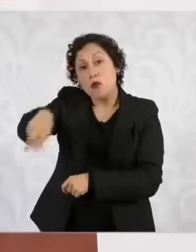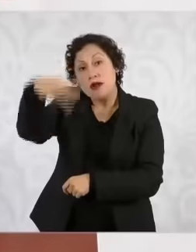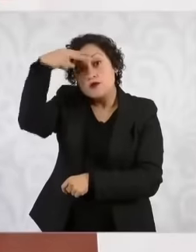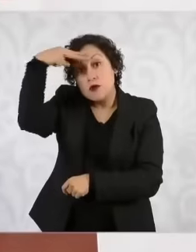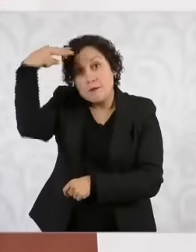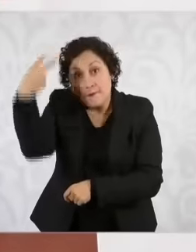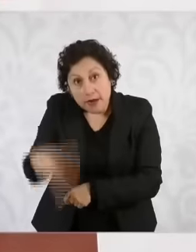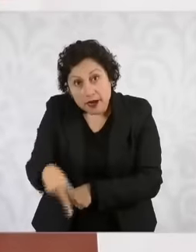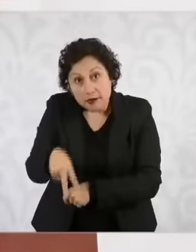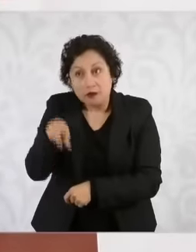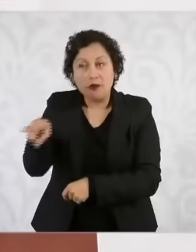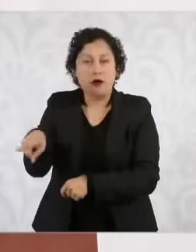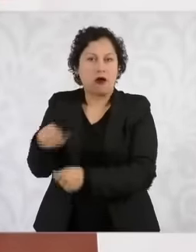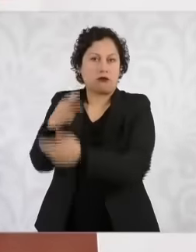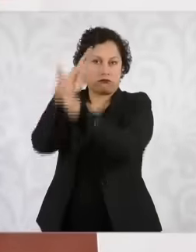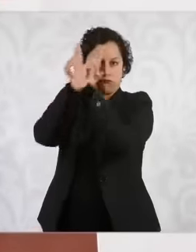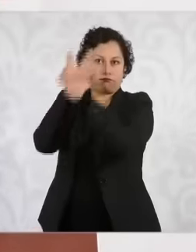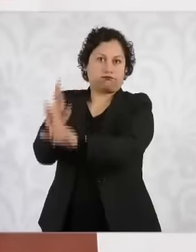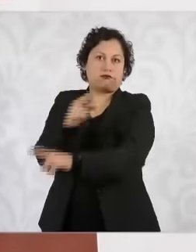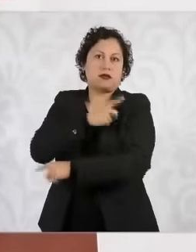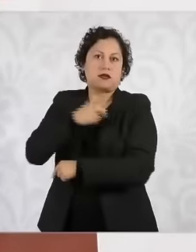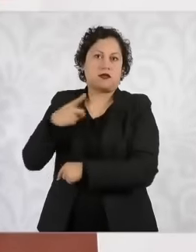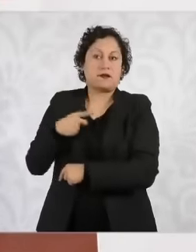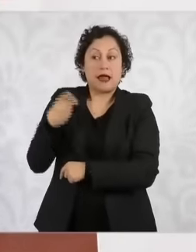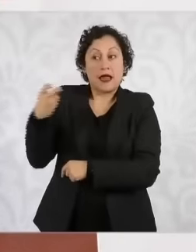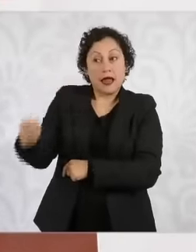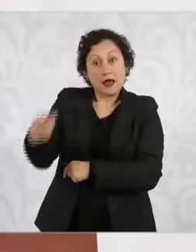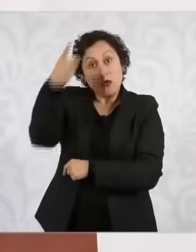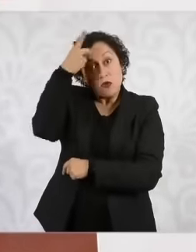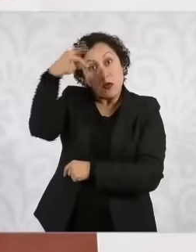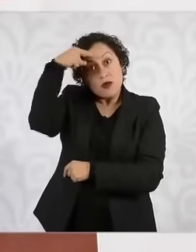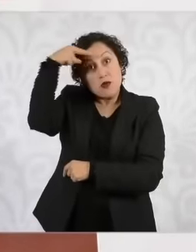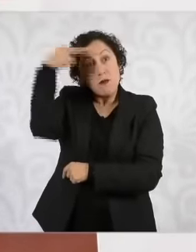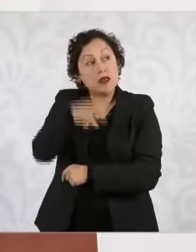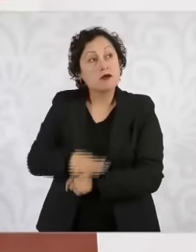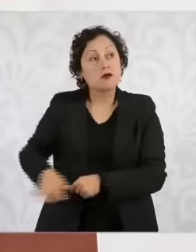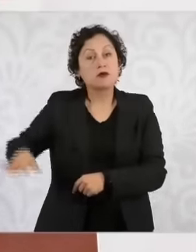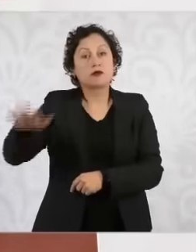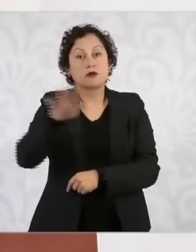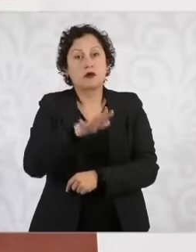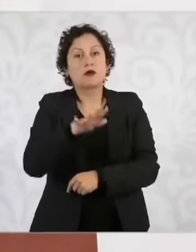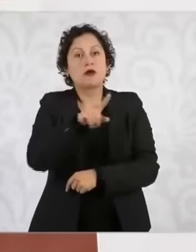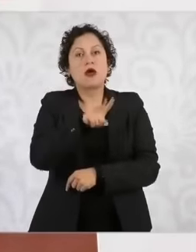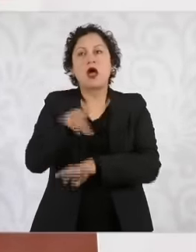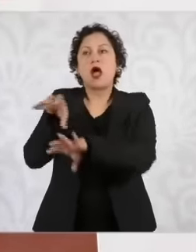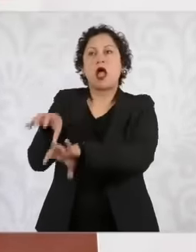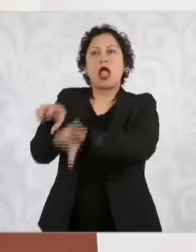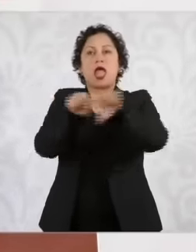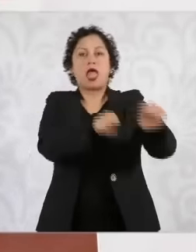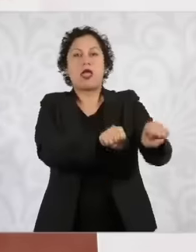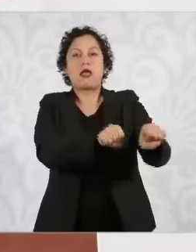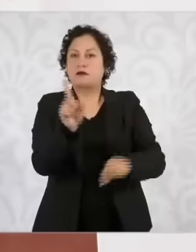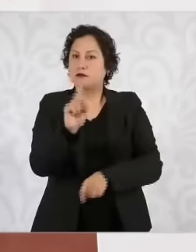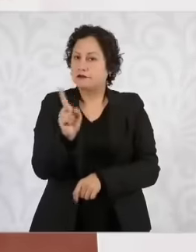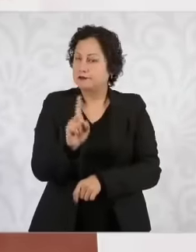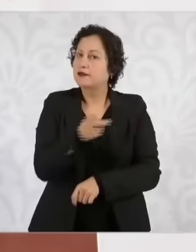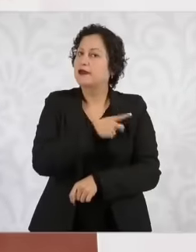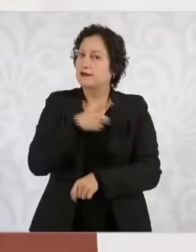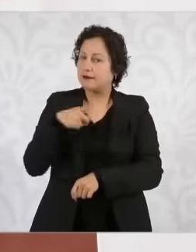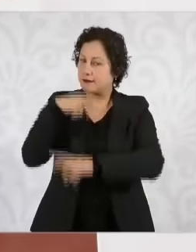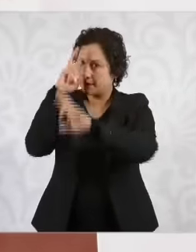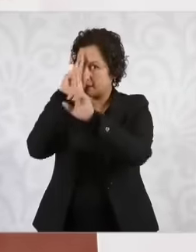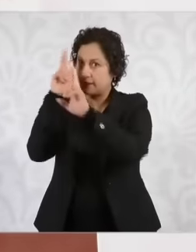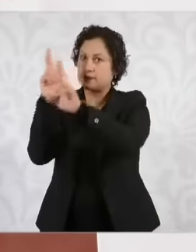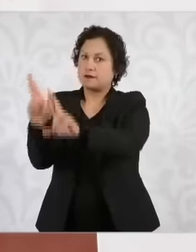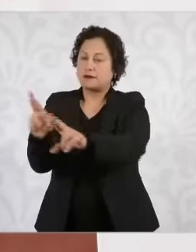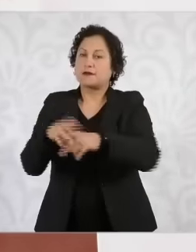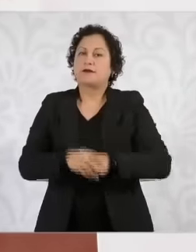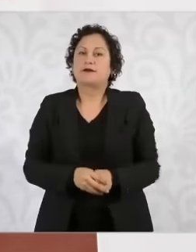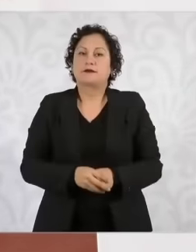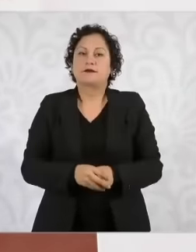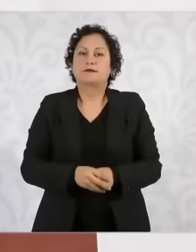public because it had a not a good history in our country